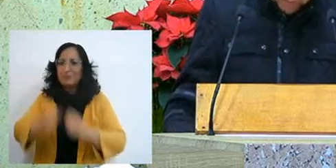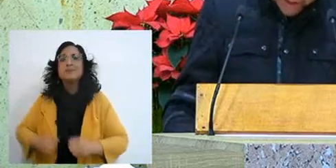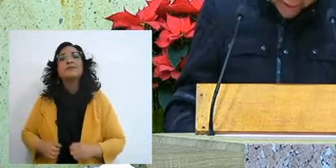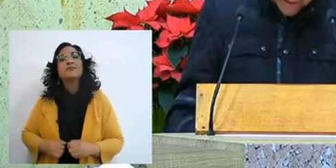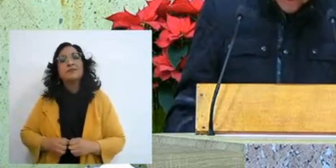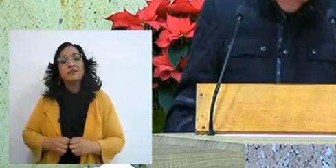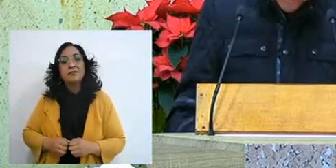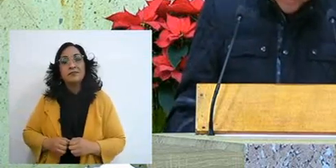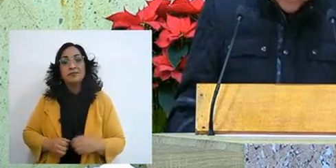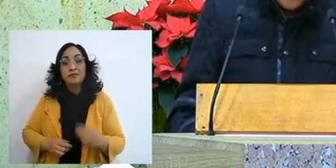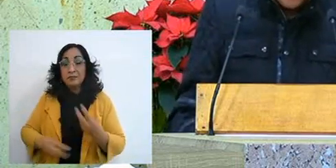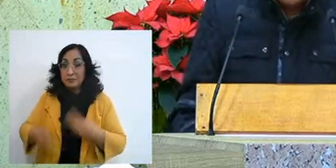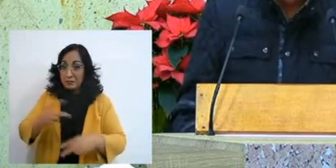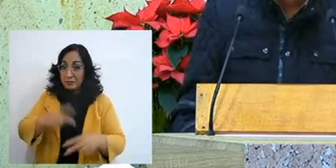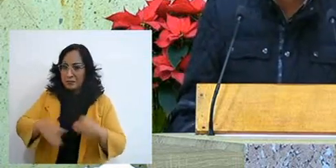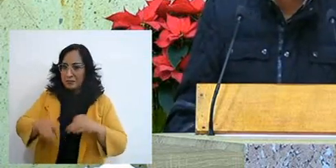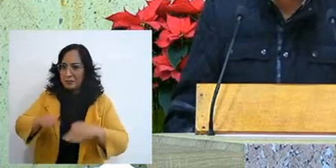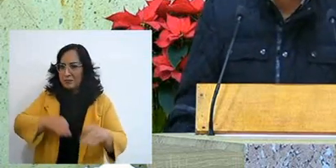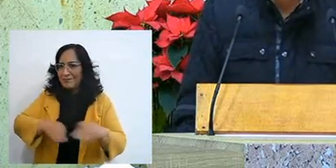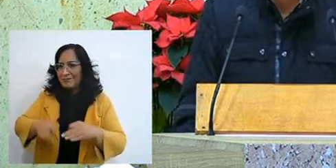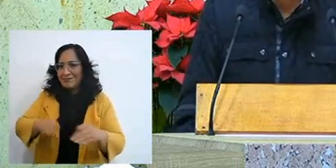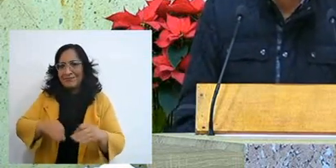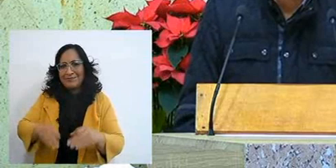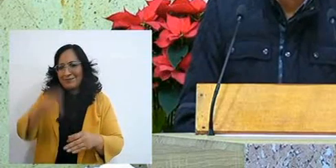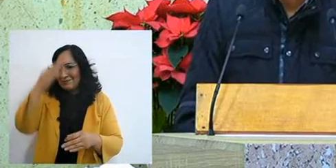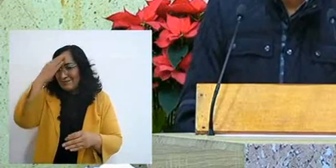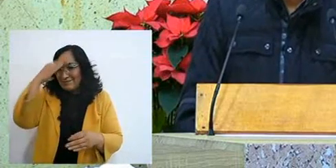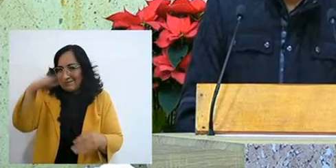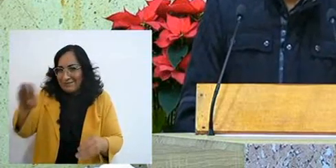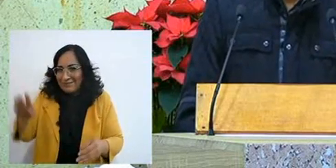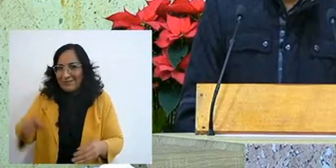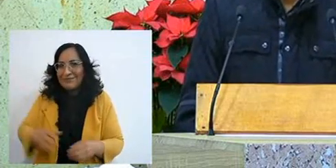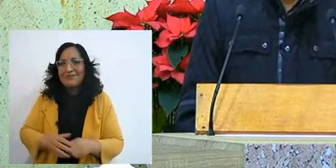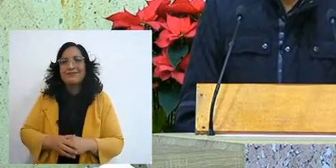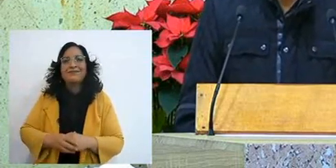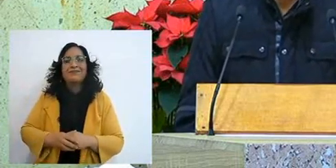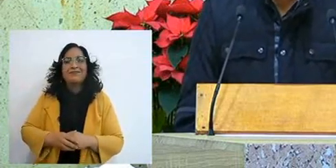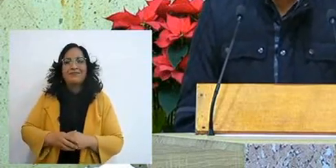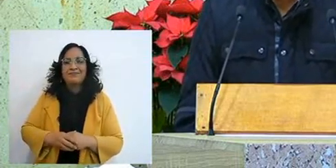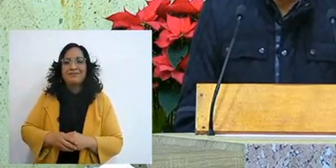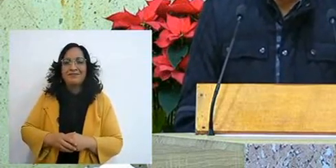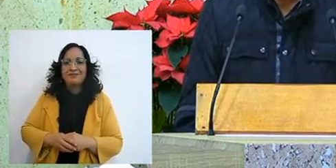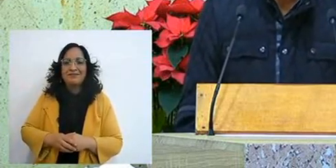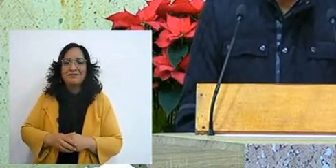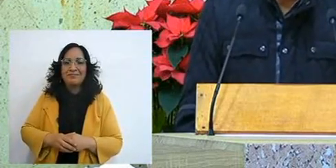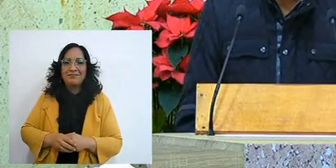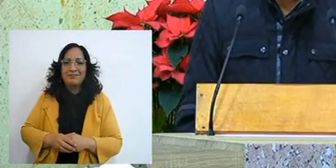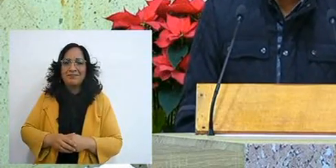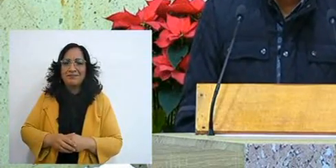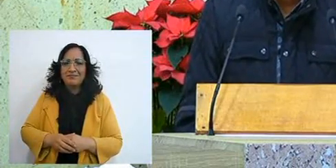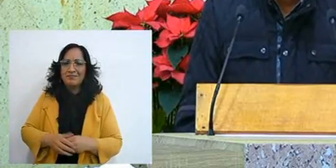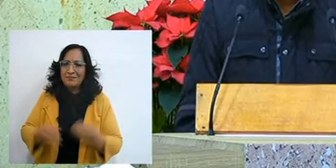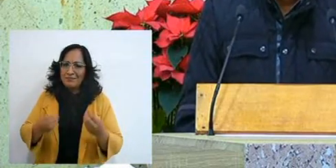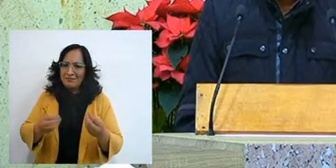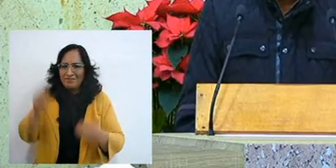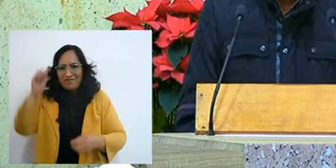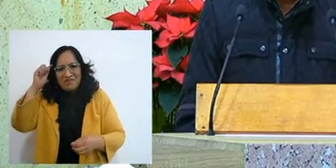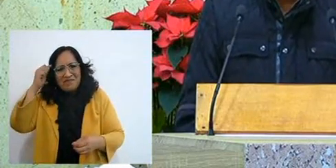I'm coming home from work and well, you know, no, mess, full of anger,